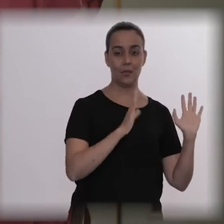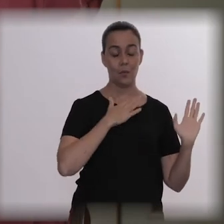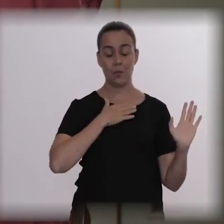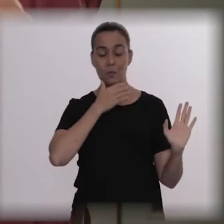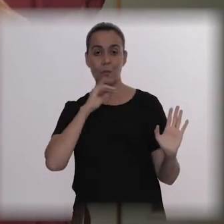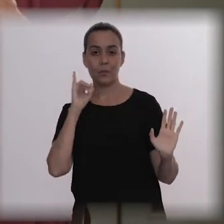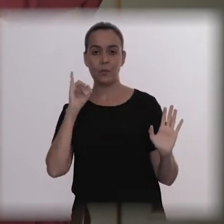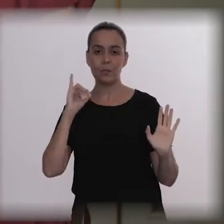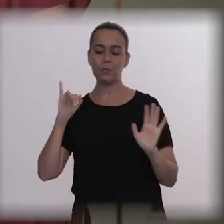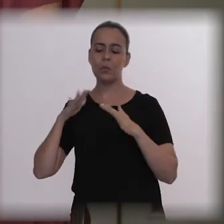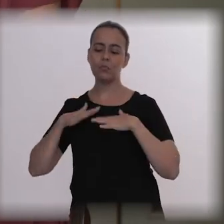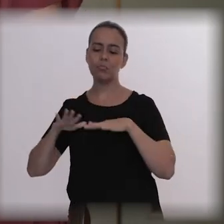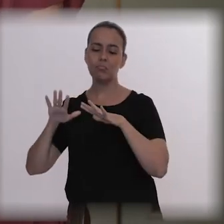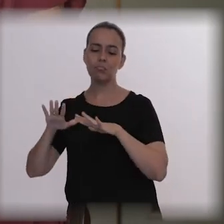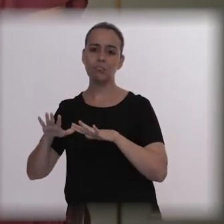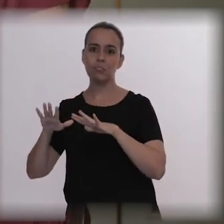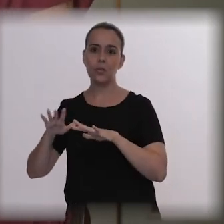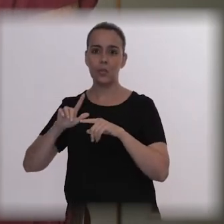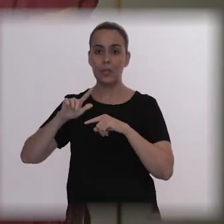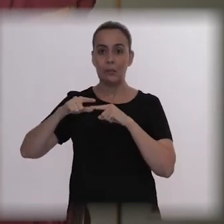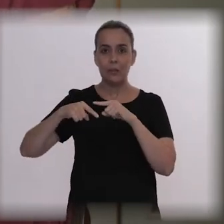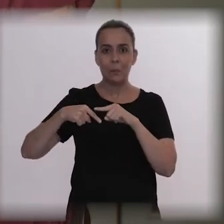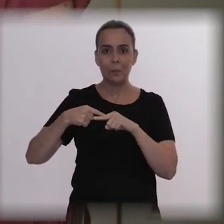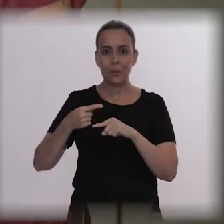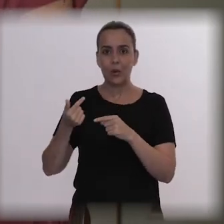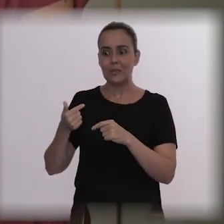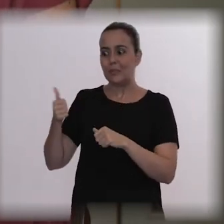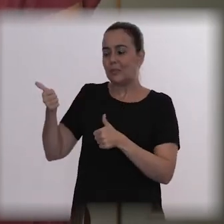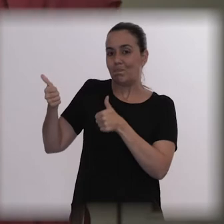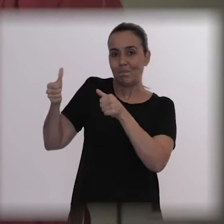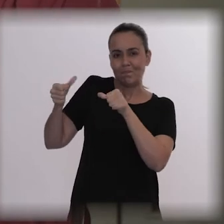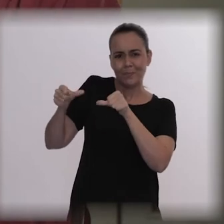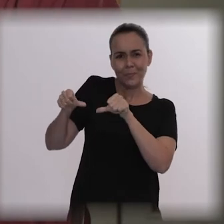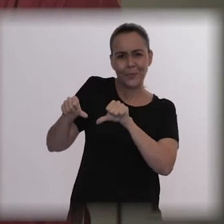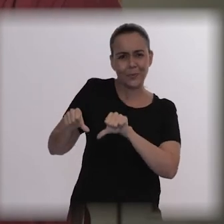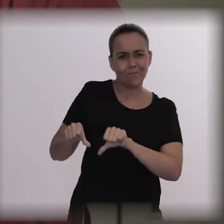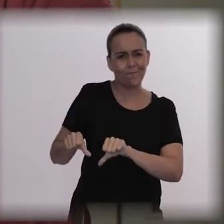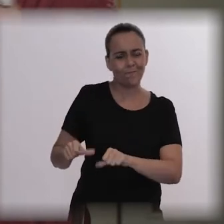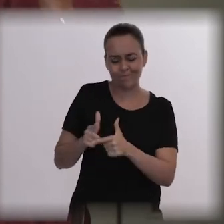So, as things were getting worse, from the moment he was in silence until the psychotic break,